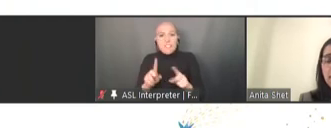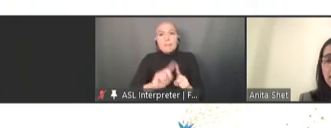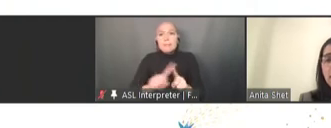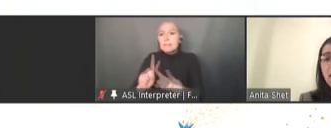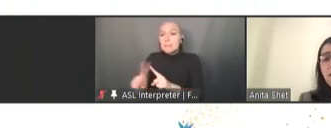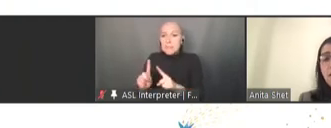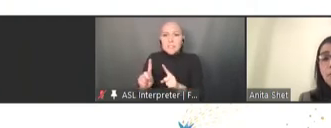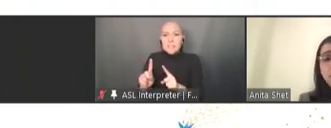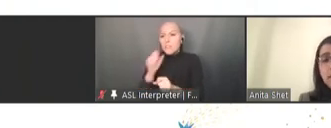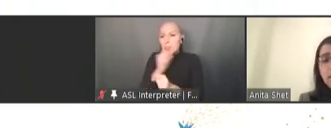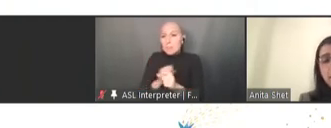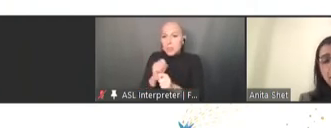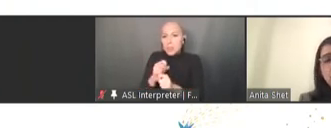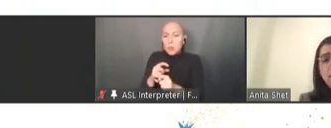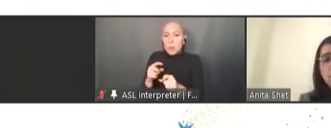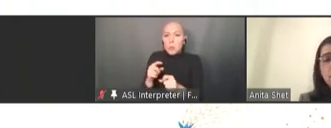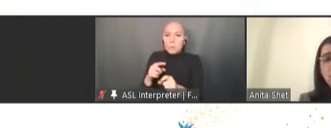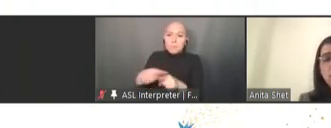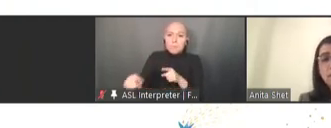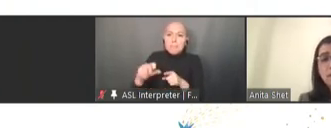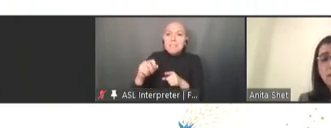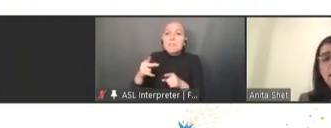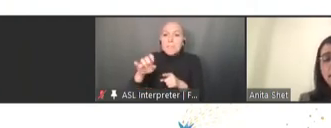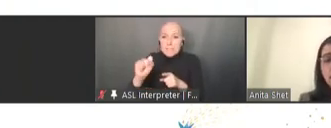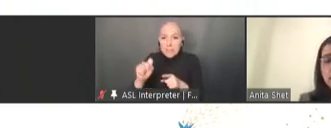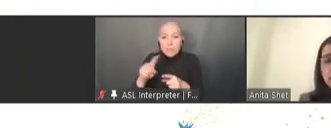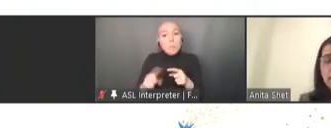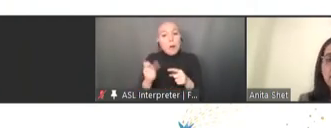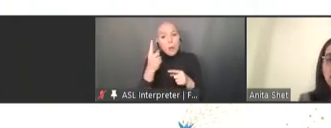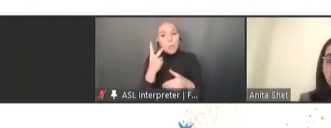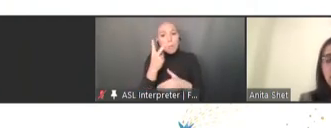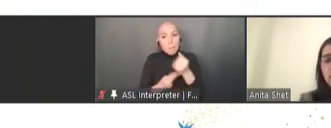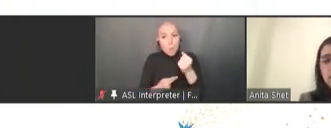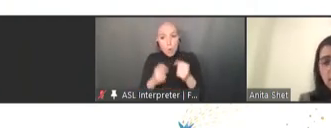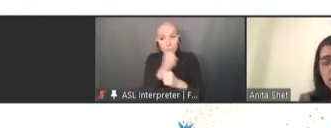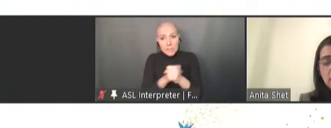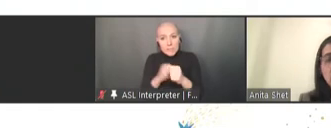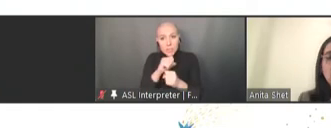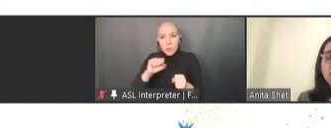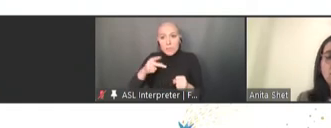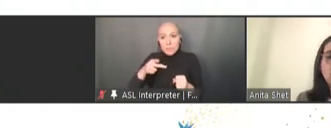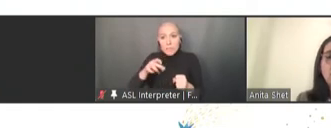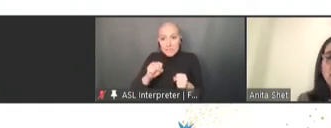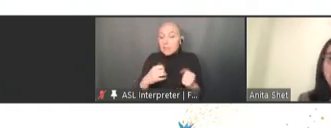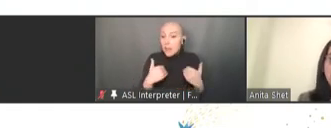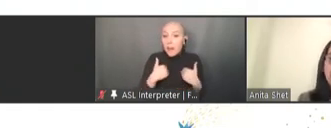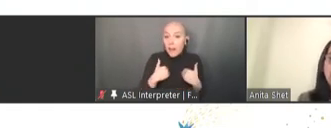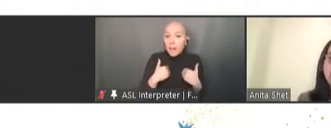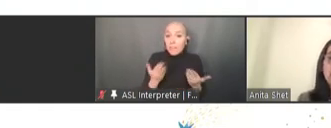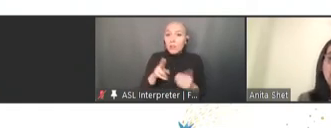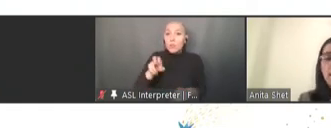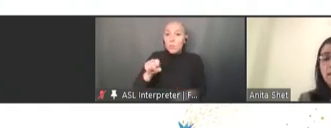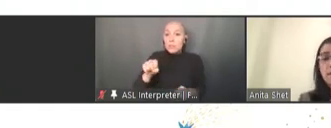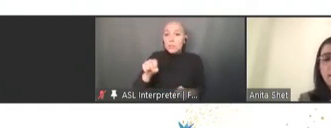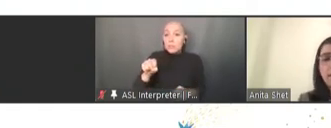and both these mosquito species exist in the United States. So this is -- and in many other